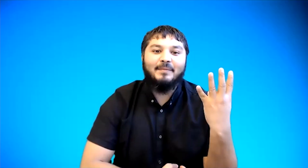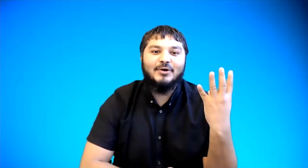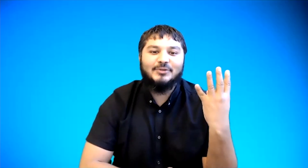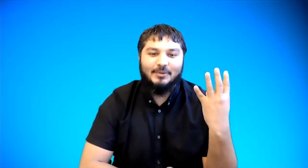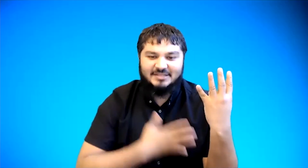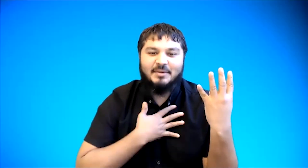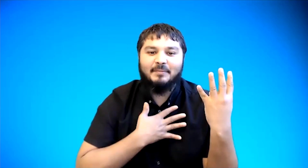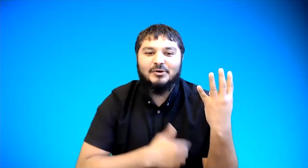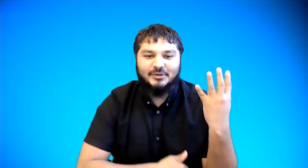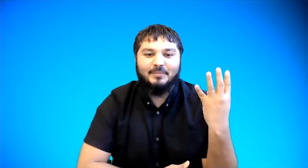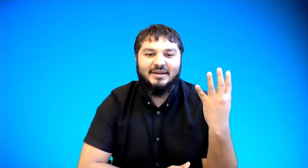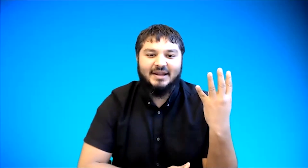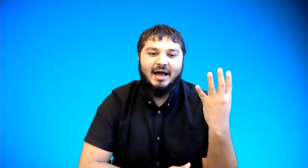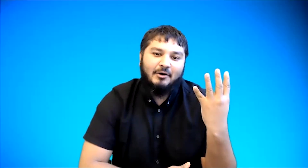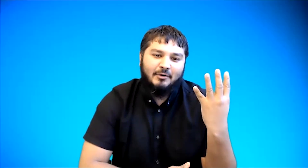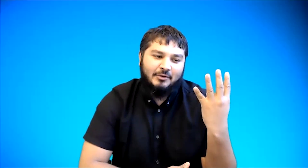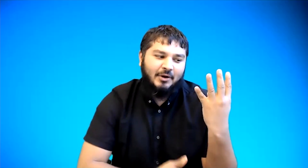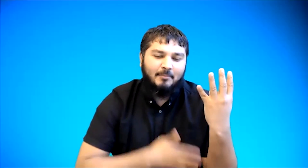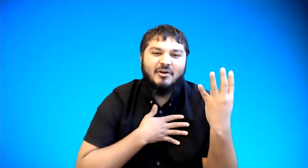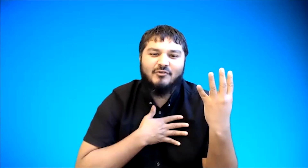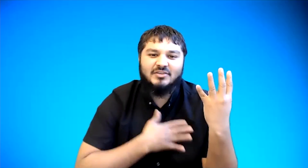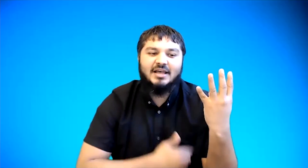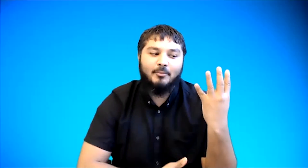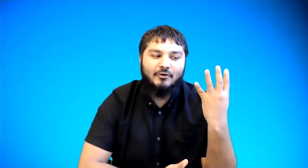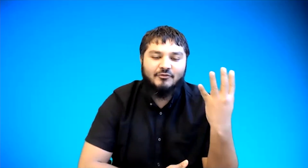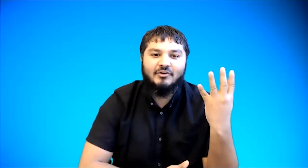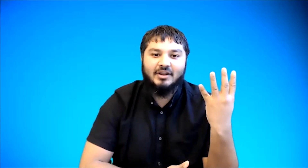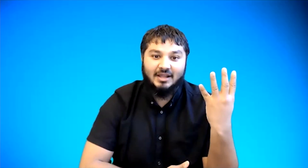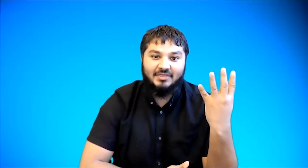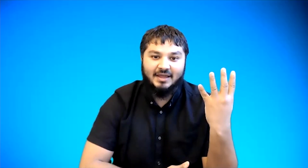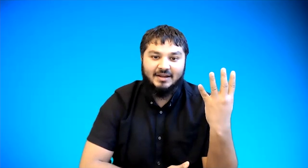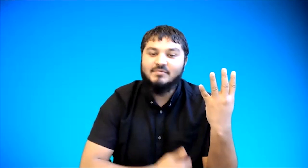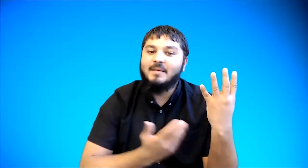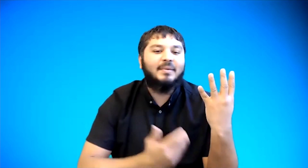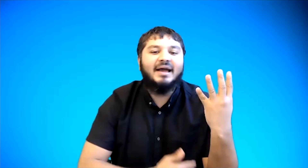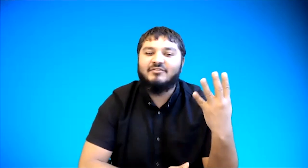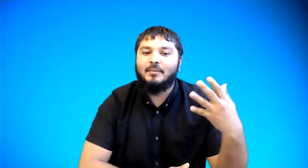personal this is my personal opinion you know a preference i prefer it like that but if someone